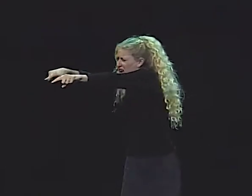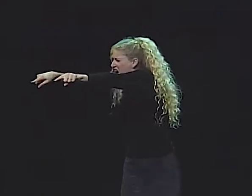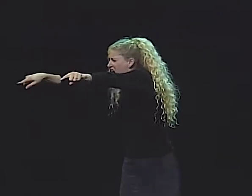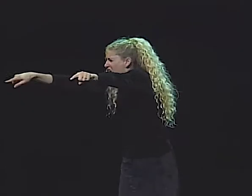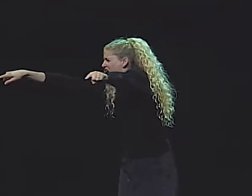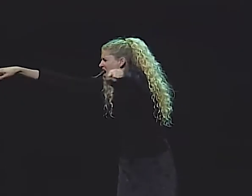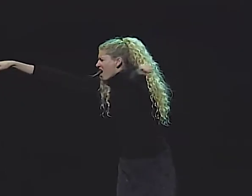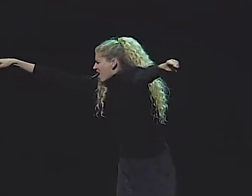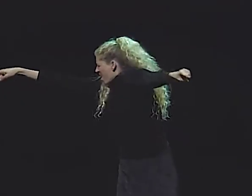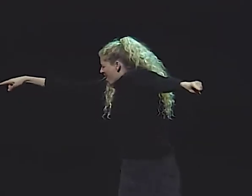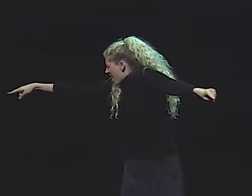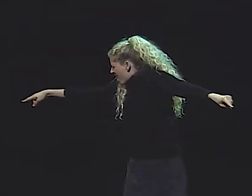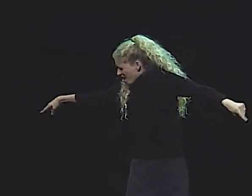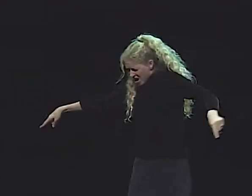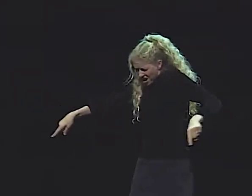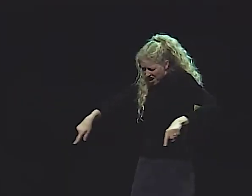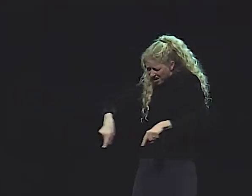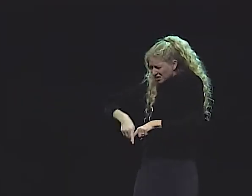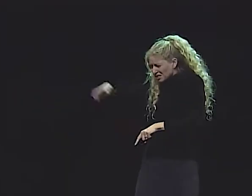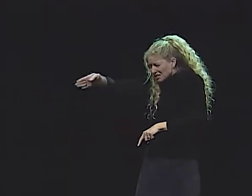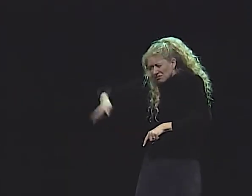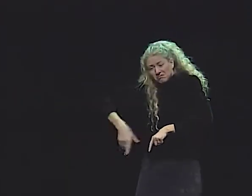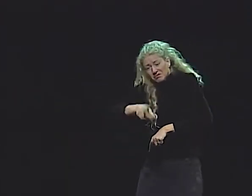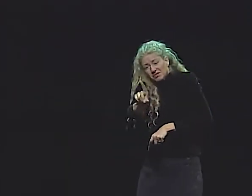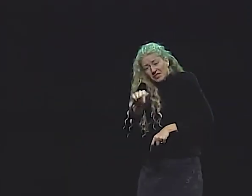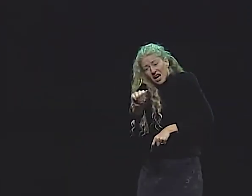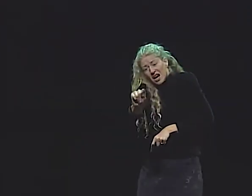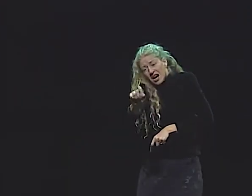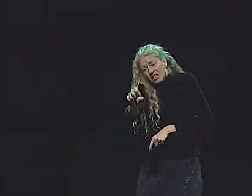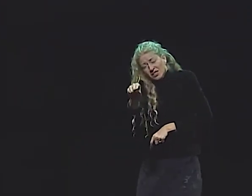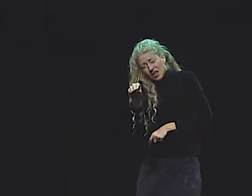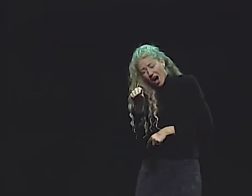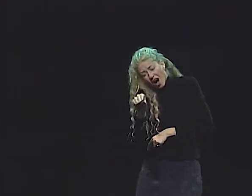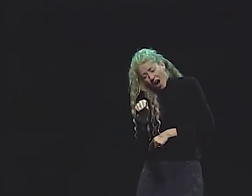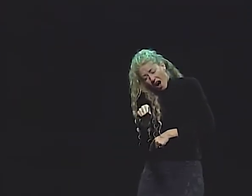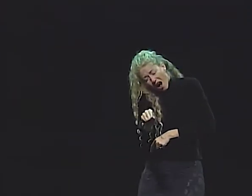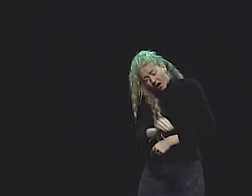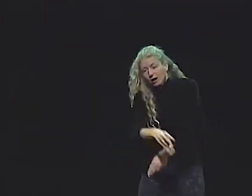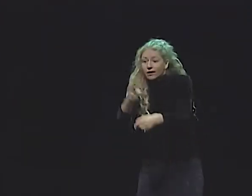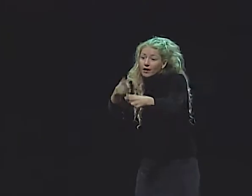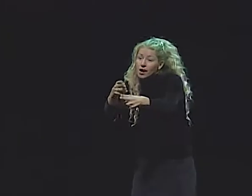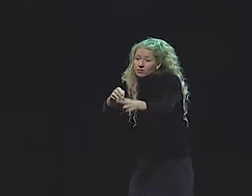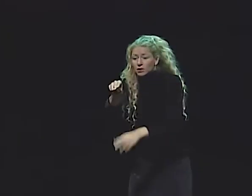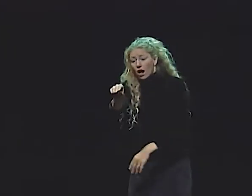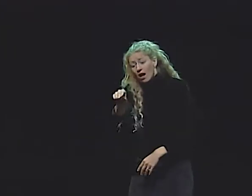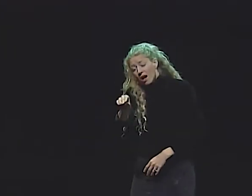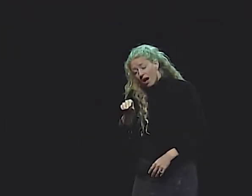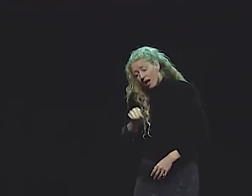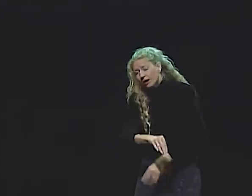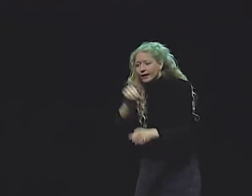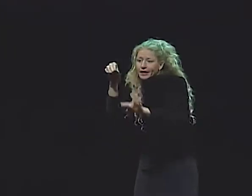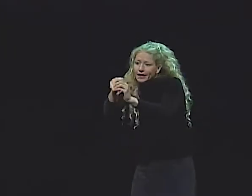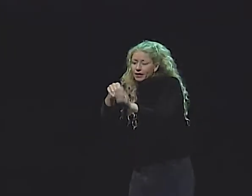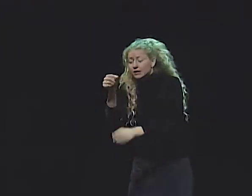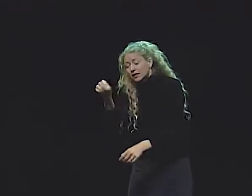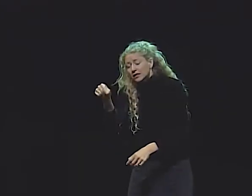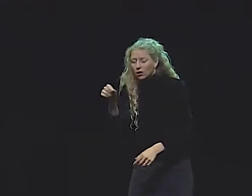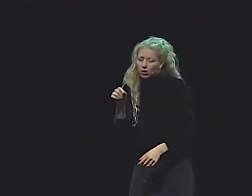OPENED HIS MASSIVE BOOK... OF DATES, NAMES,